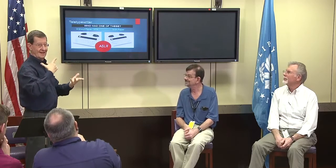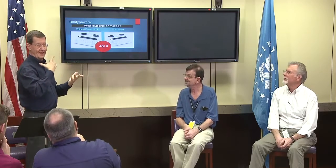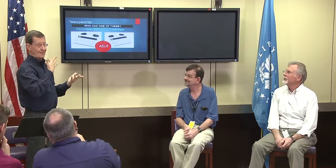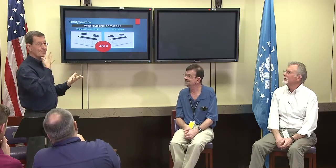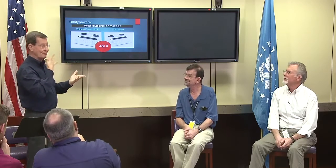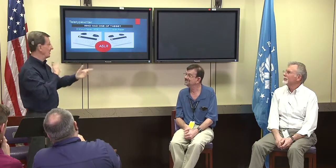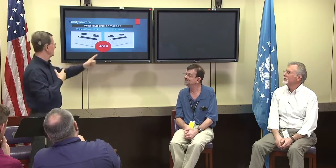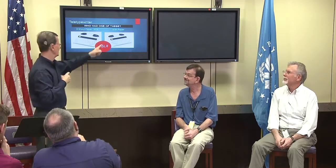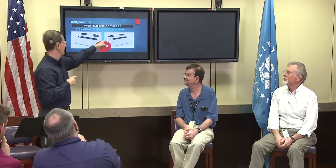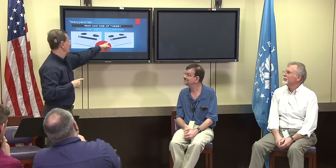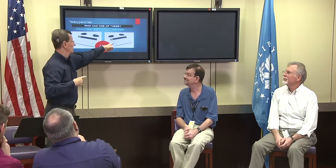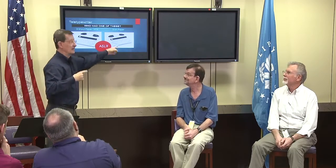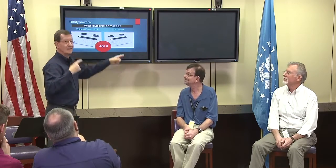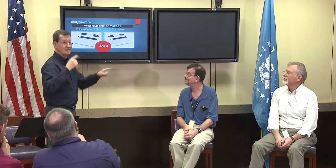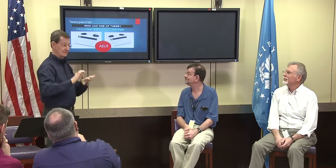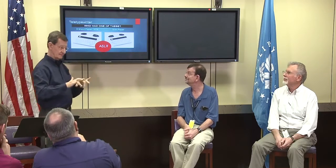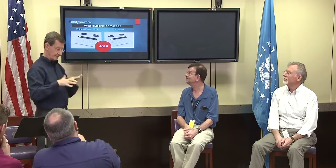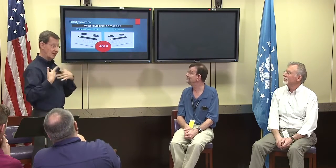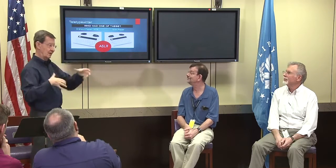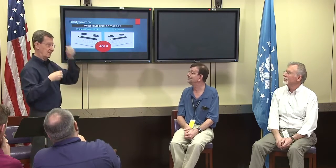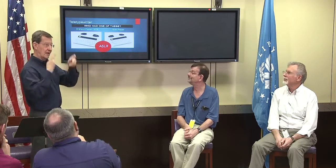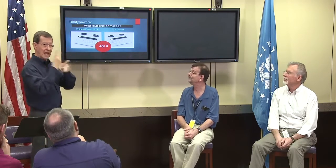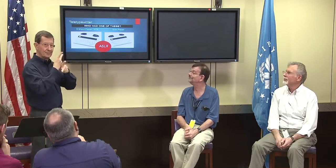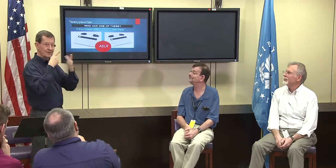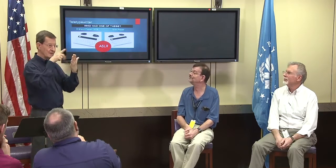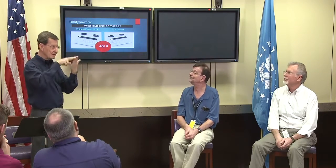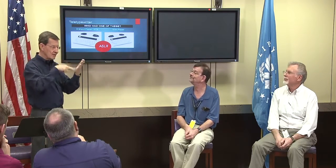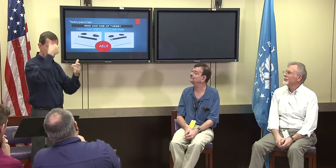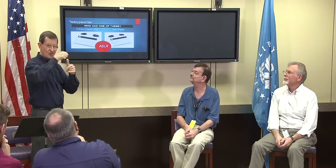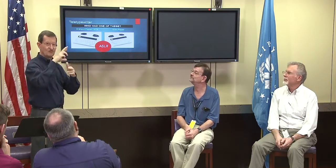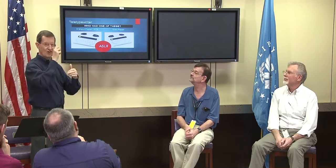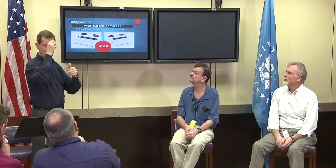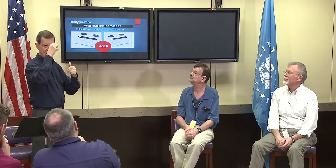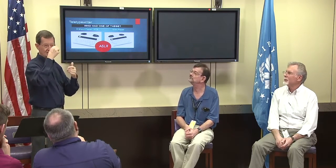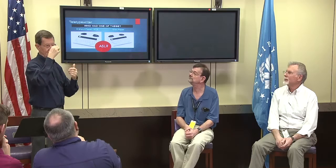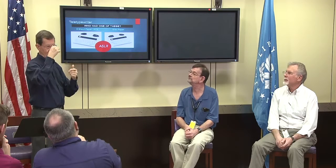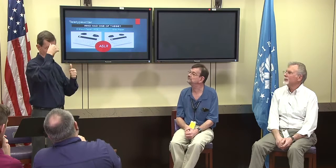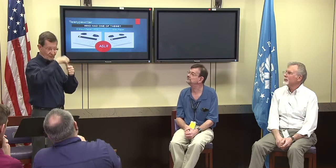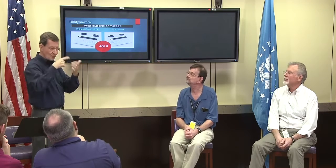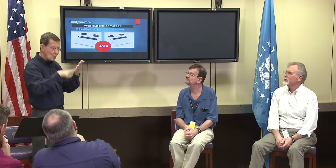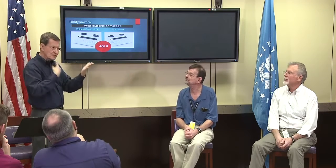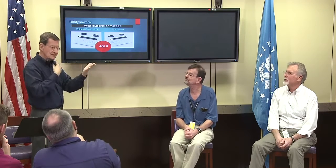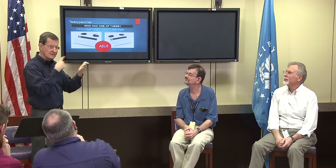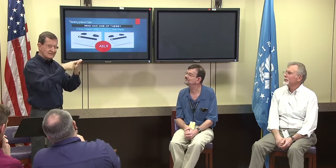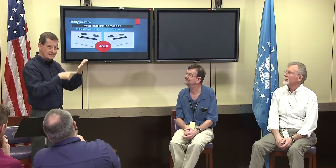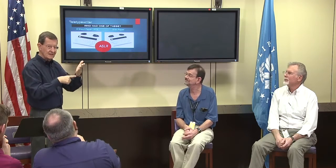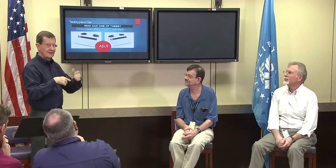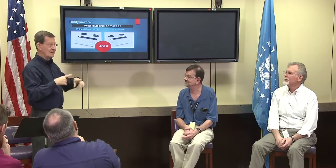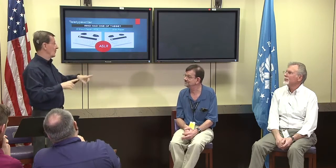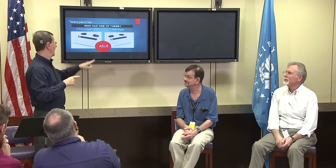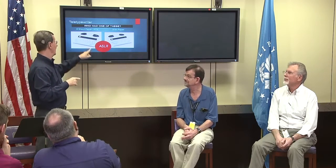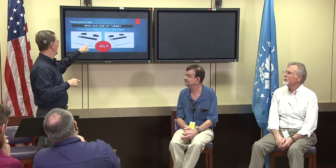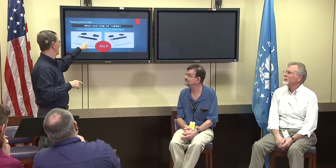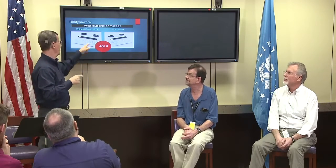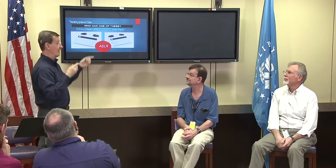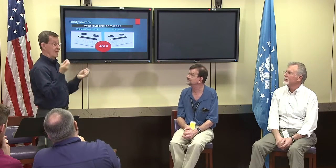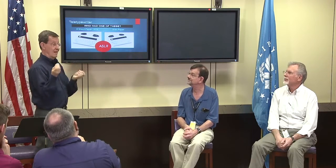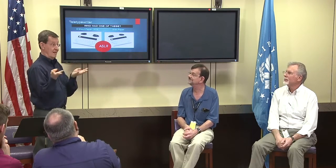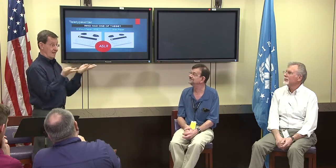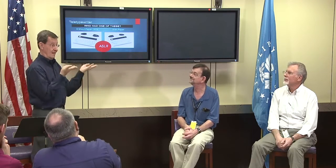of deaf people really preferred the ones with the paper printout because you could refresh your memory about what was being said.